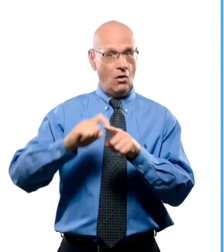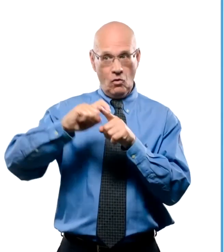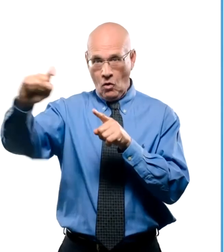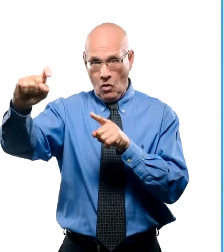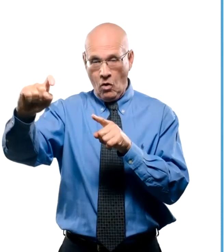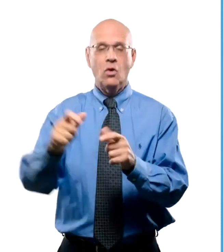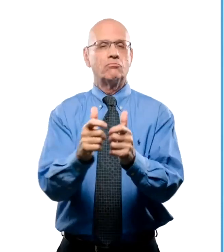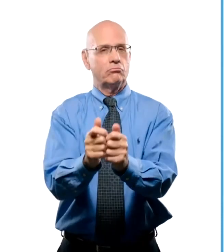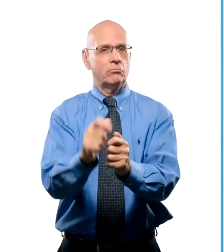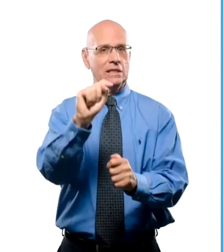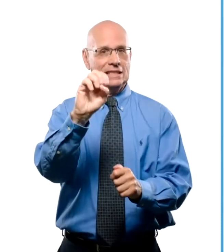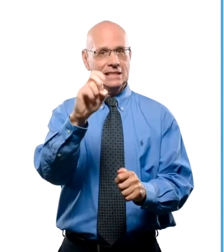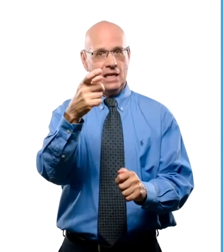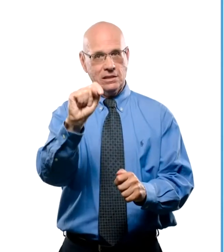Text 911 if you can't.